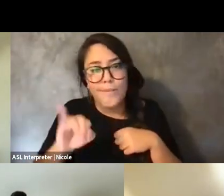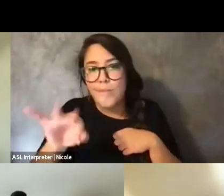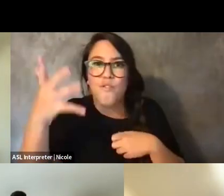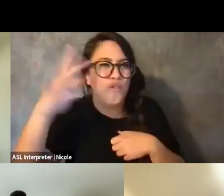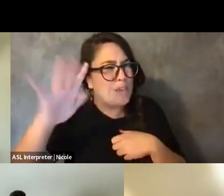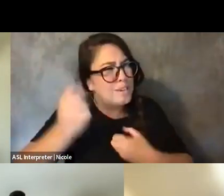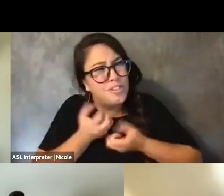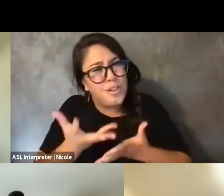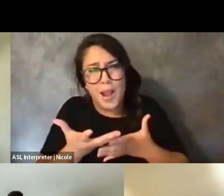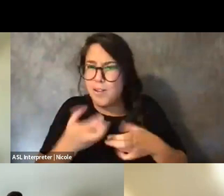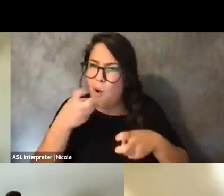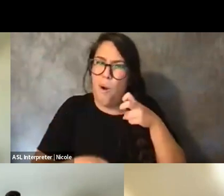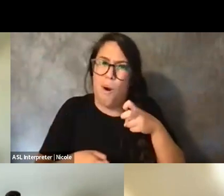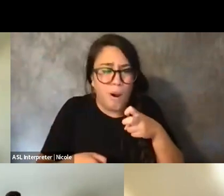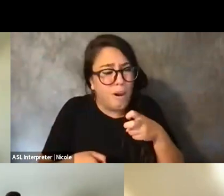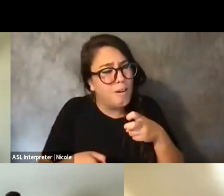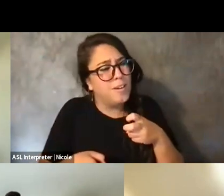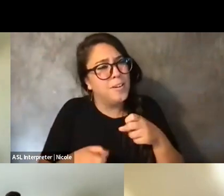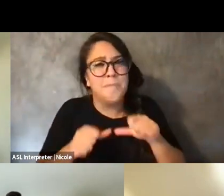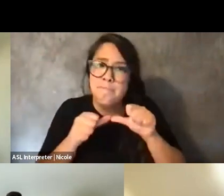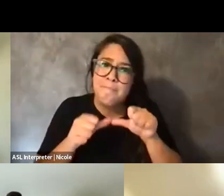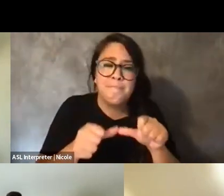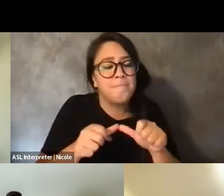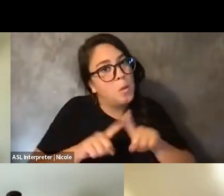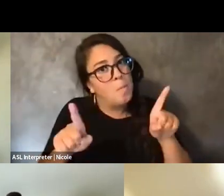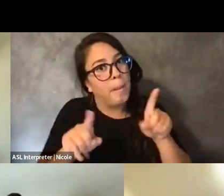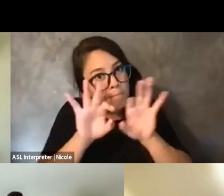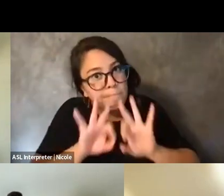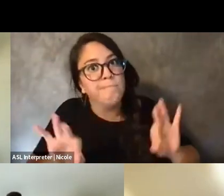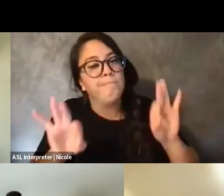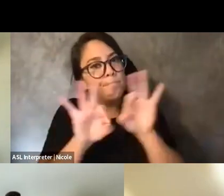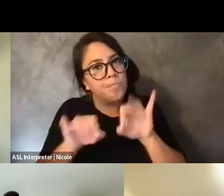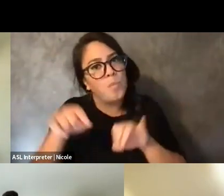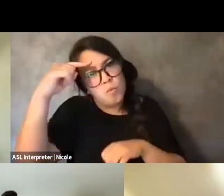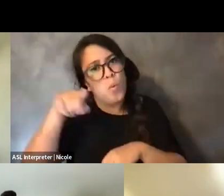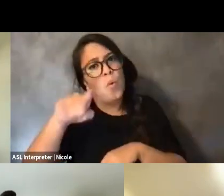to keeping yourself, like, you know, able to do this work. It really is. You have to reset.